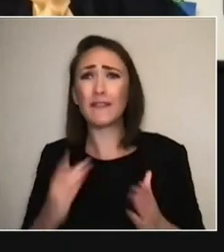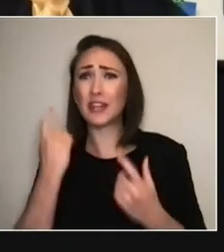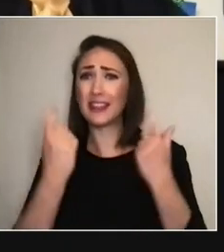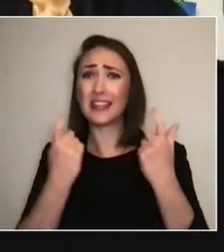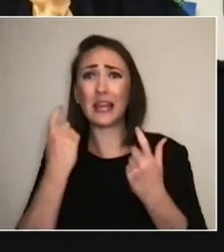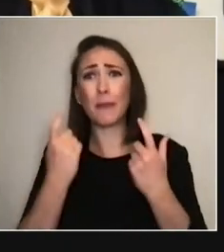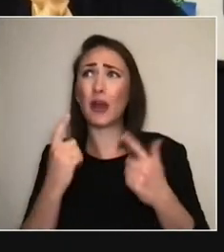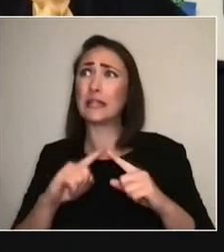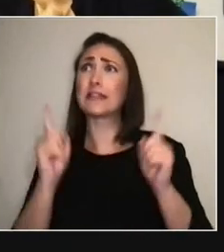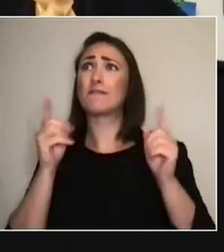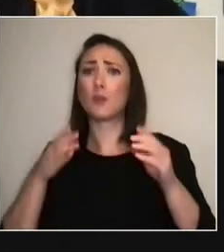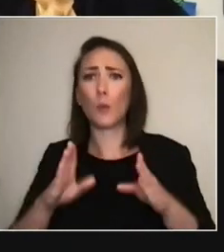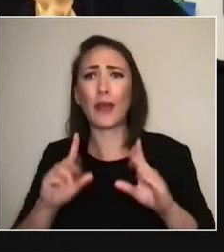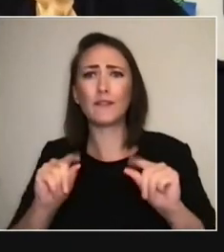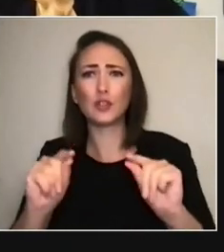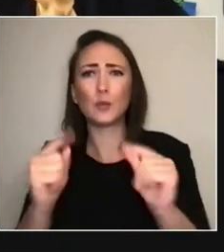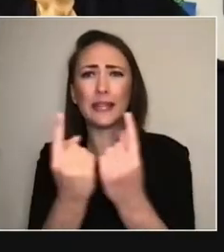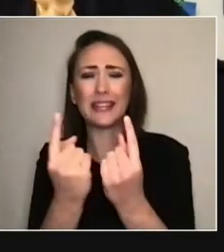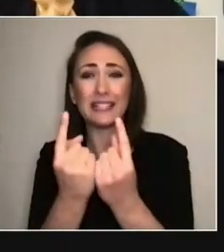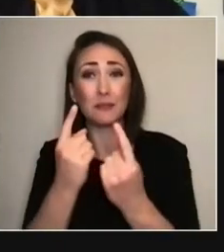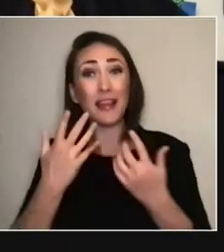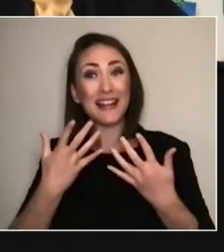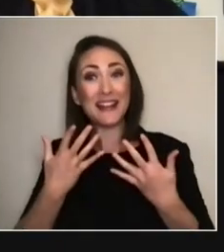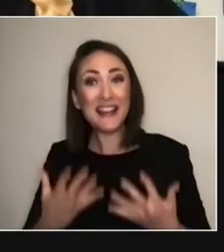I've been so inspired every day by how...